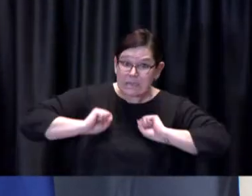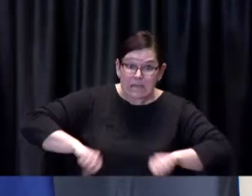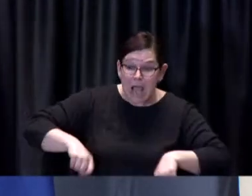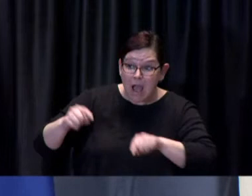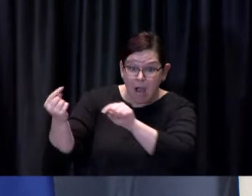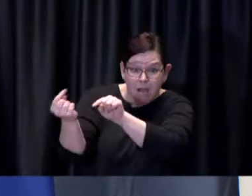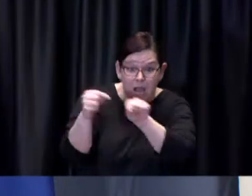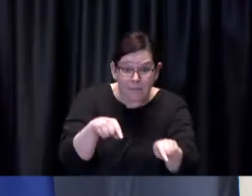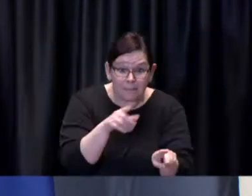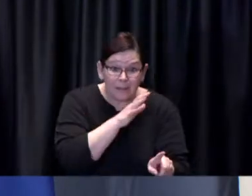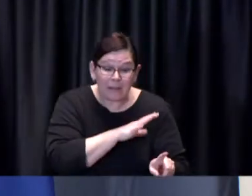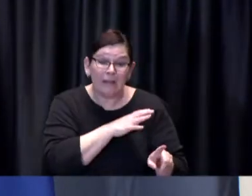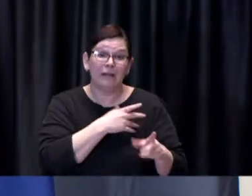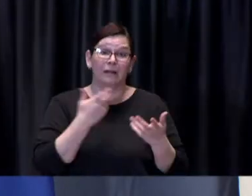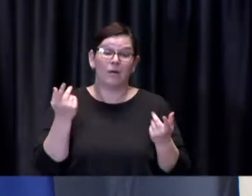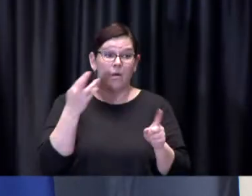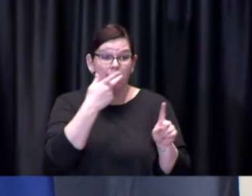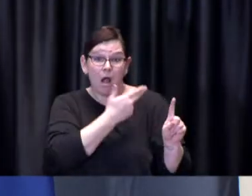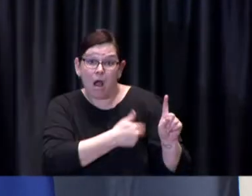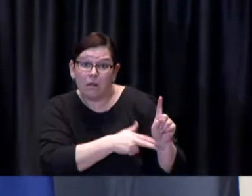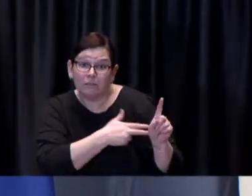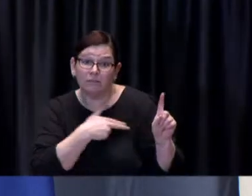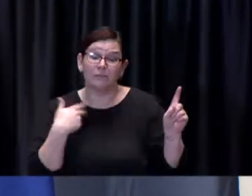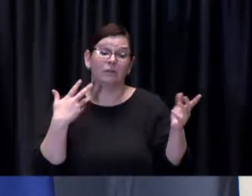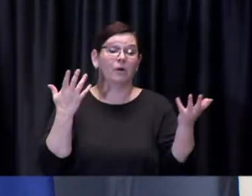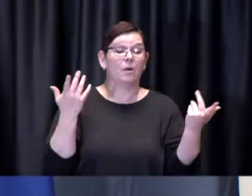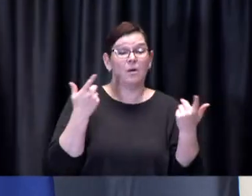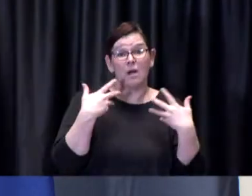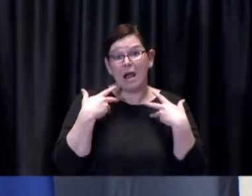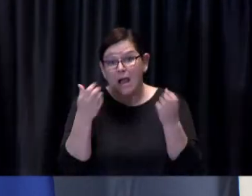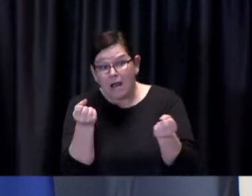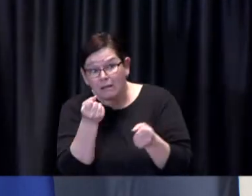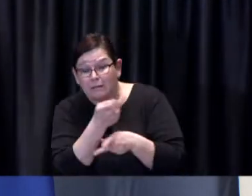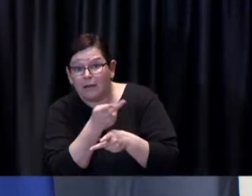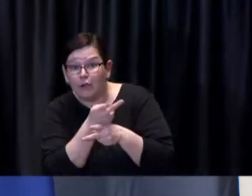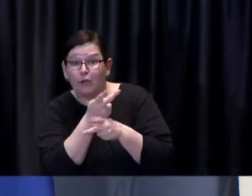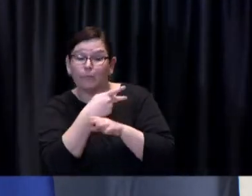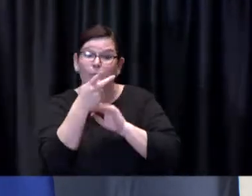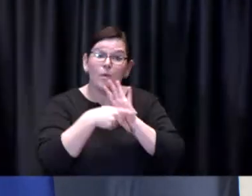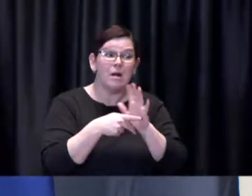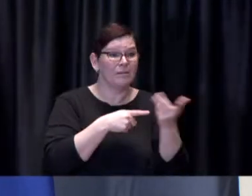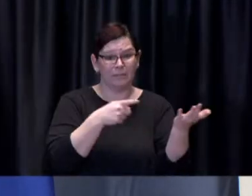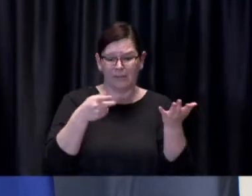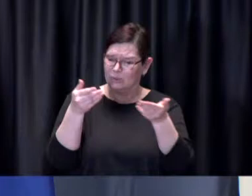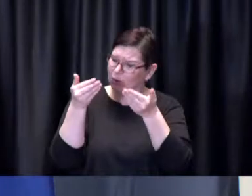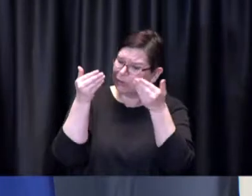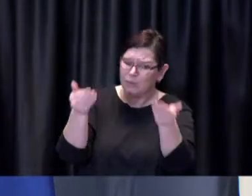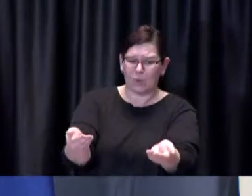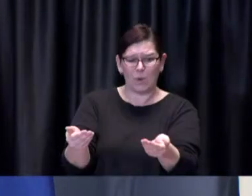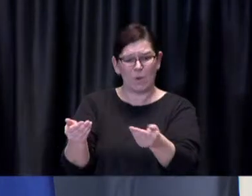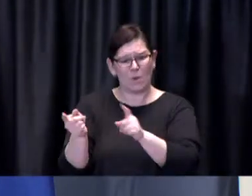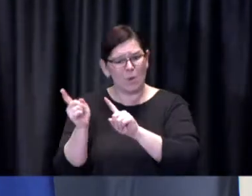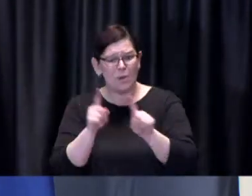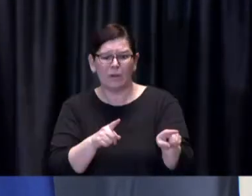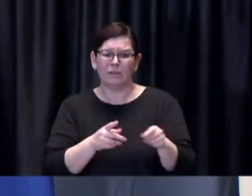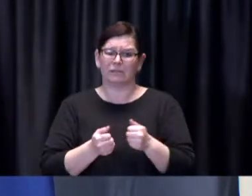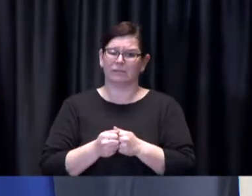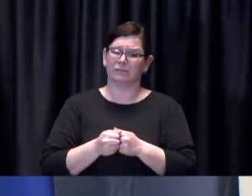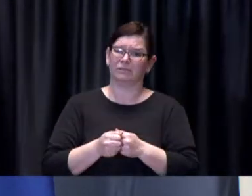to get their vaccination at those locations and we urge relatives and friends to offer help with registration and transportation